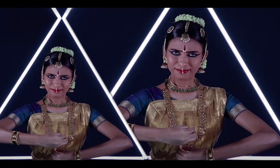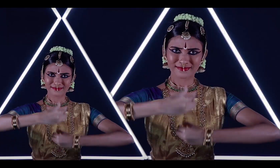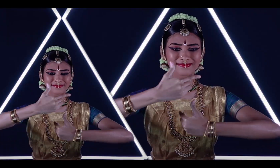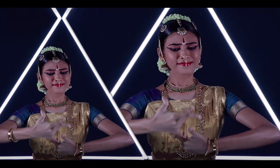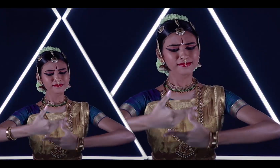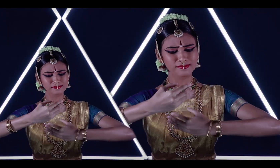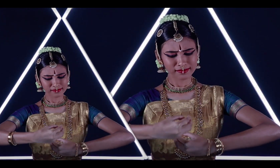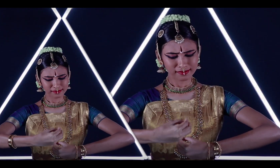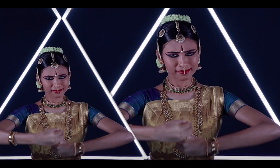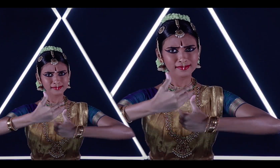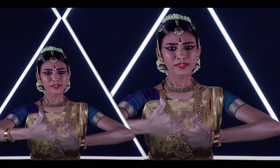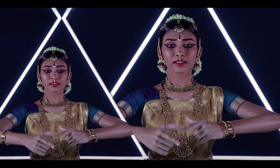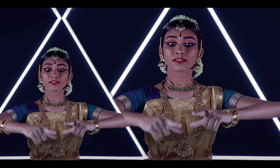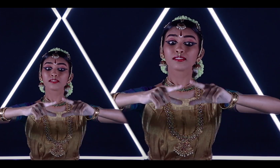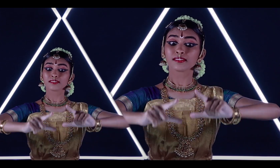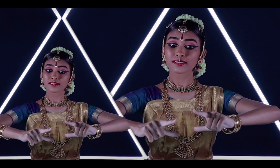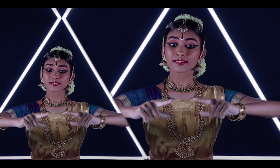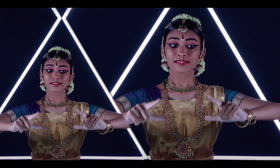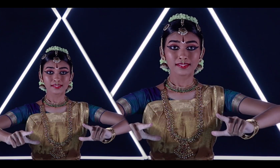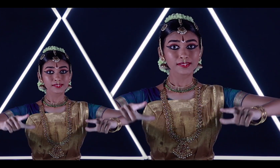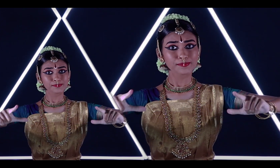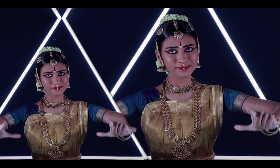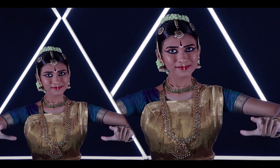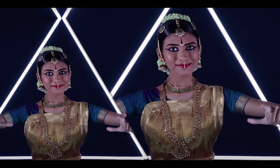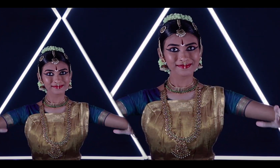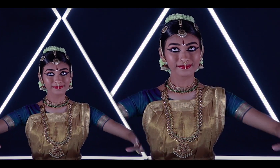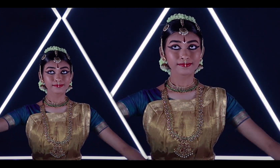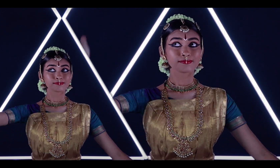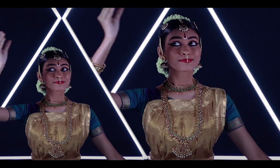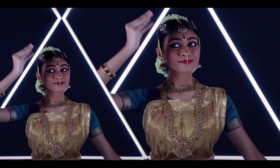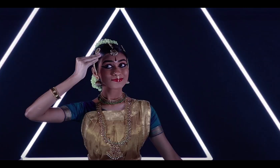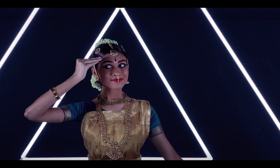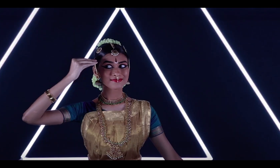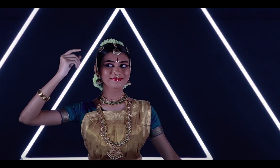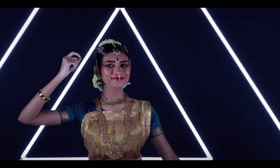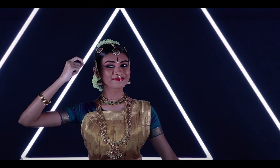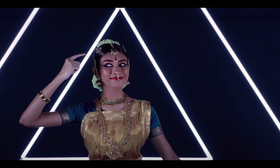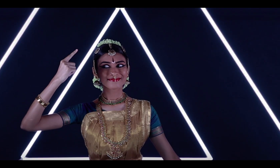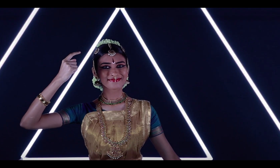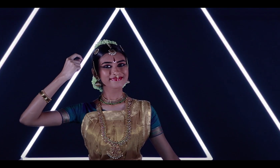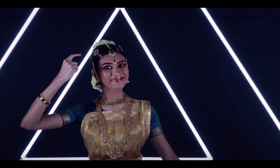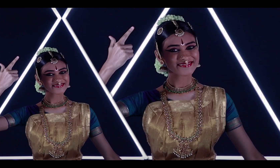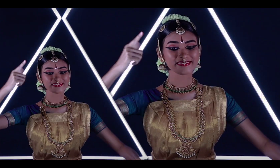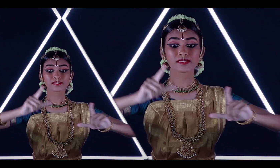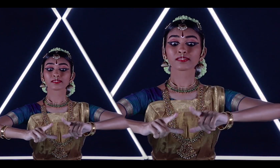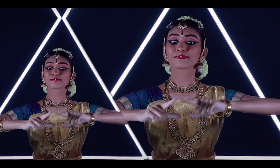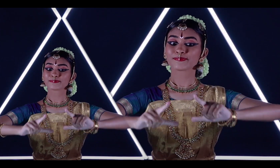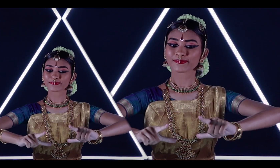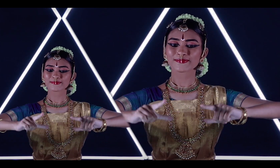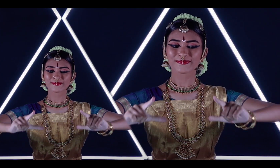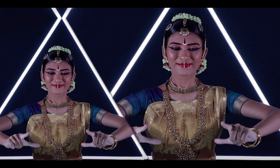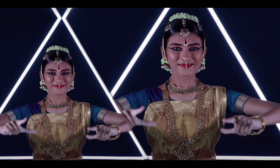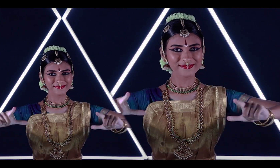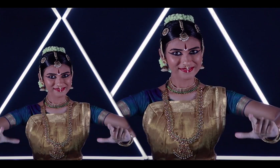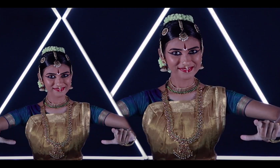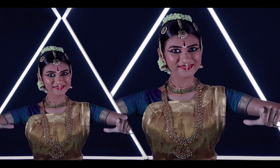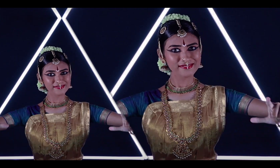Explanation is a language Understanding is a language